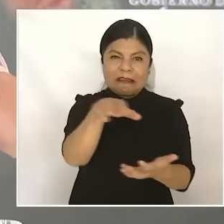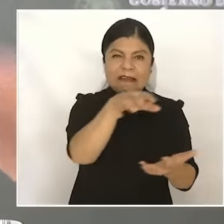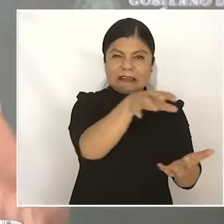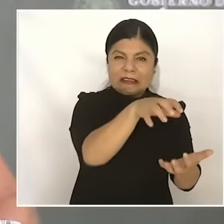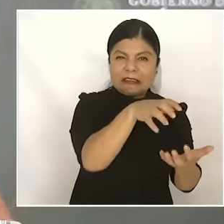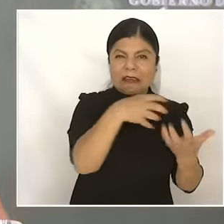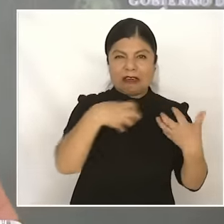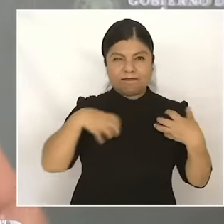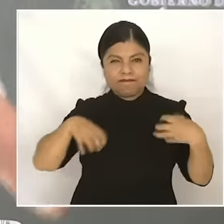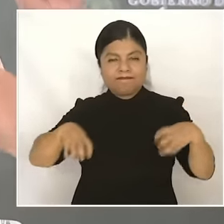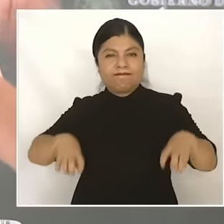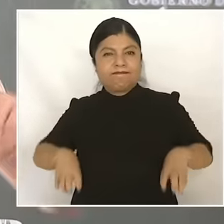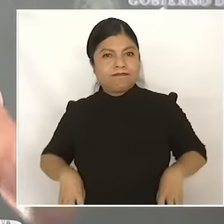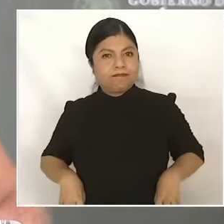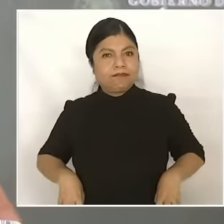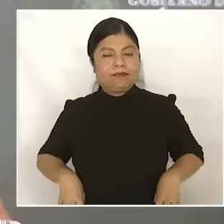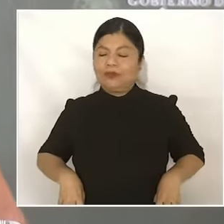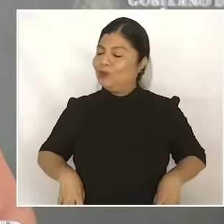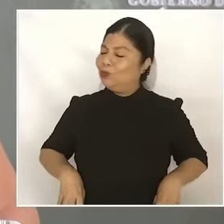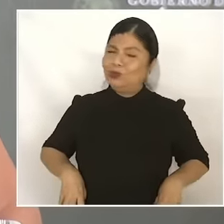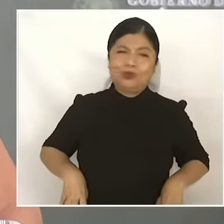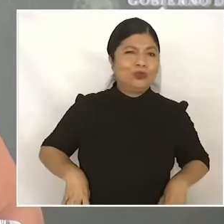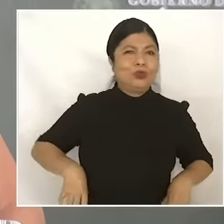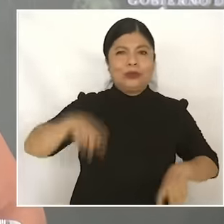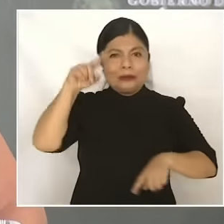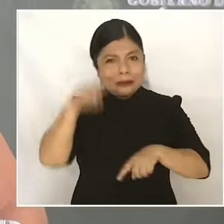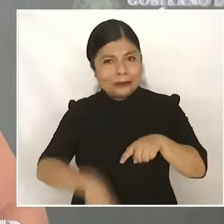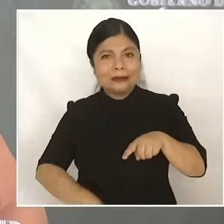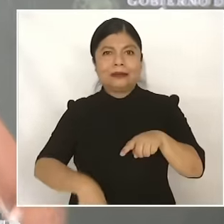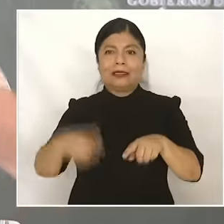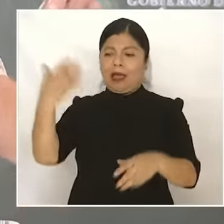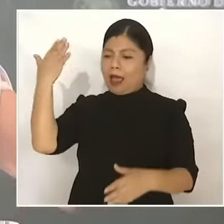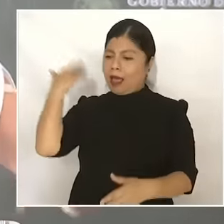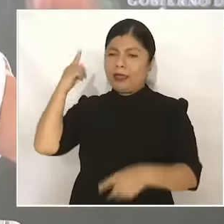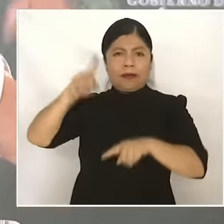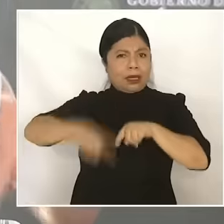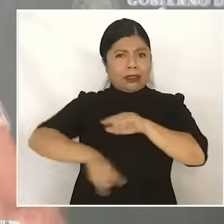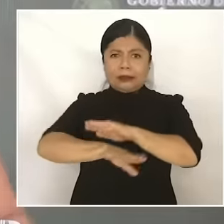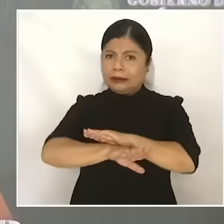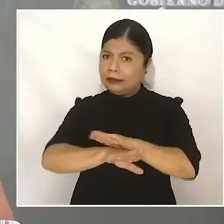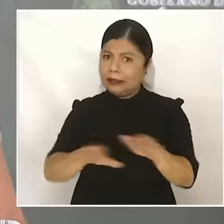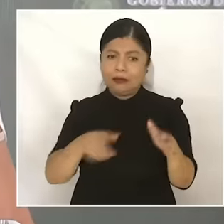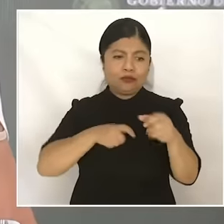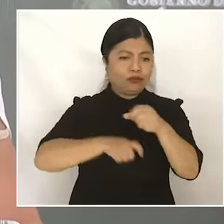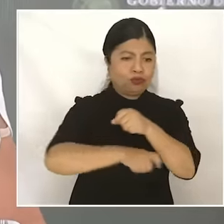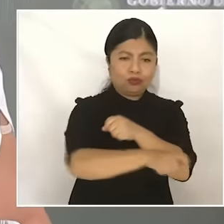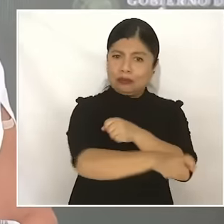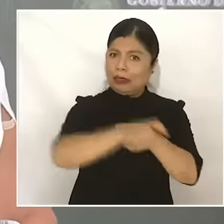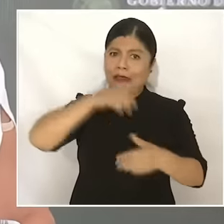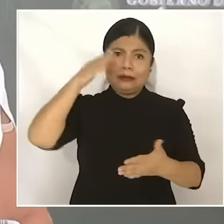public resources are for the people of Mexico they belong to the people and they are for the people and in this